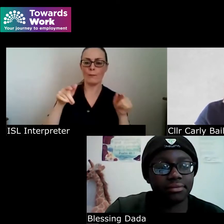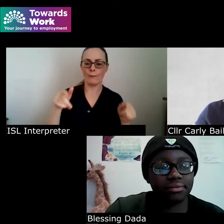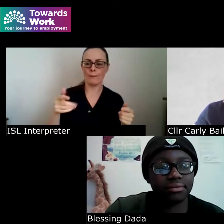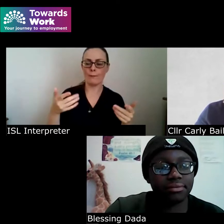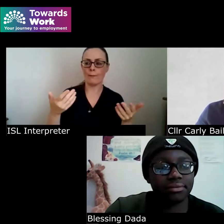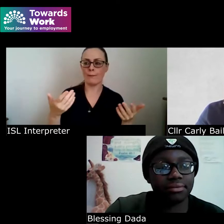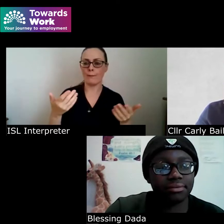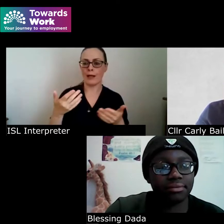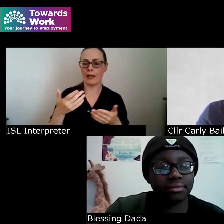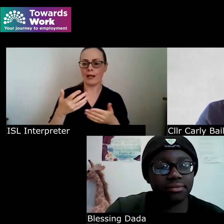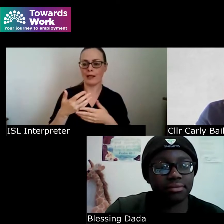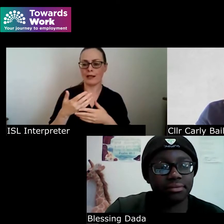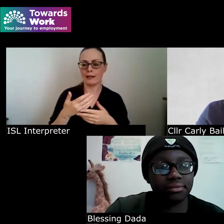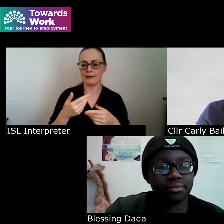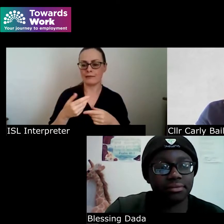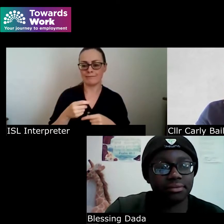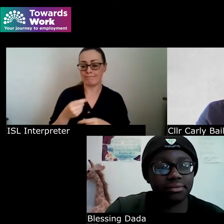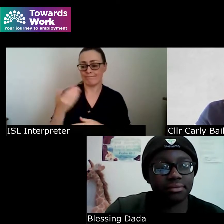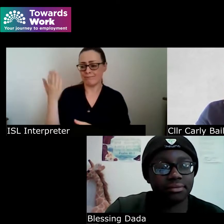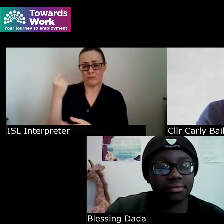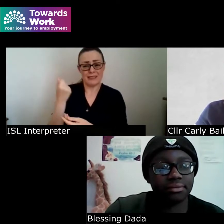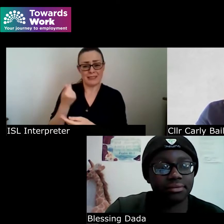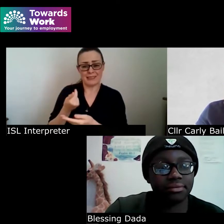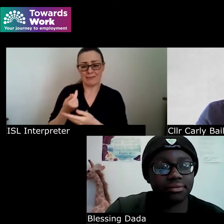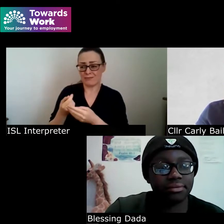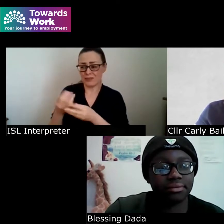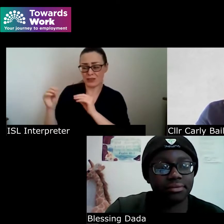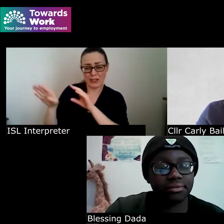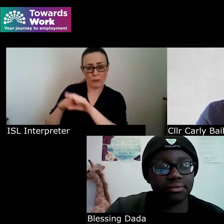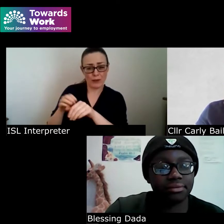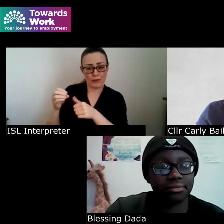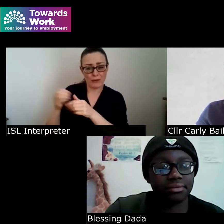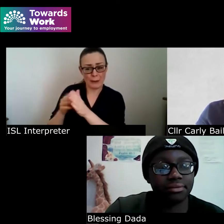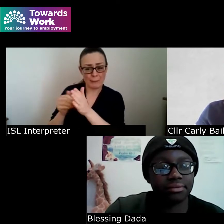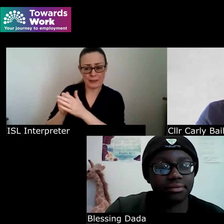a venture investment firm recently and it was a back and forth when we arrived at the